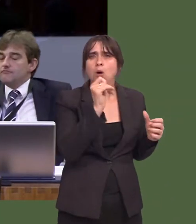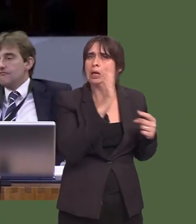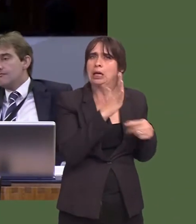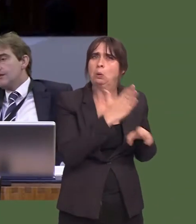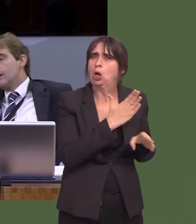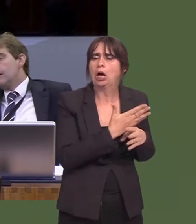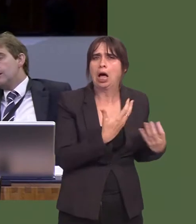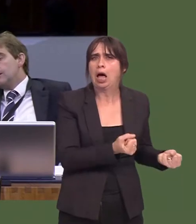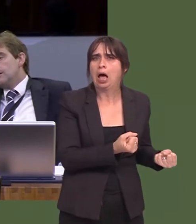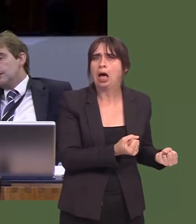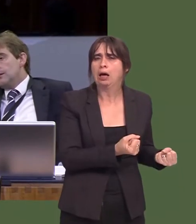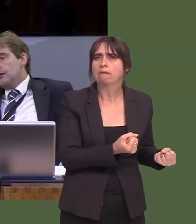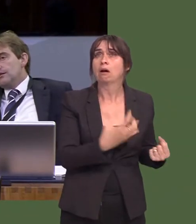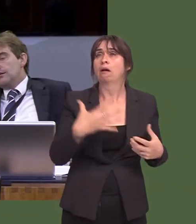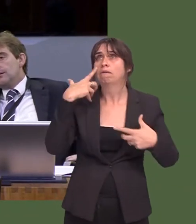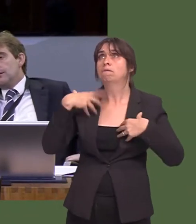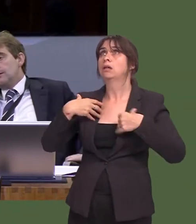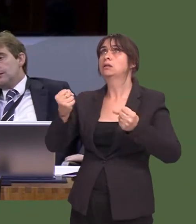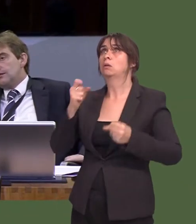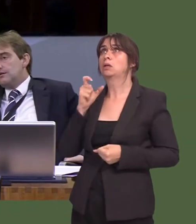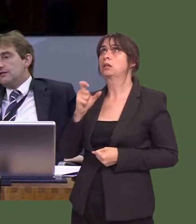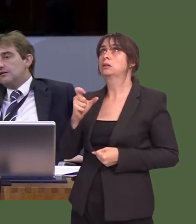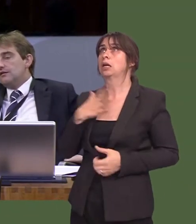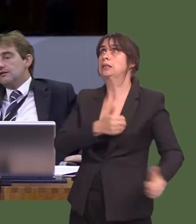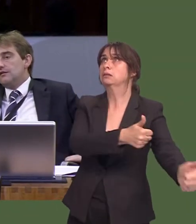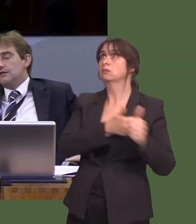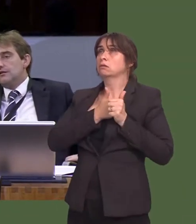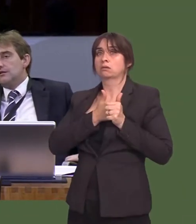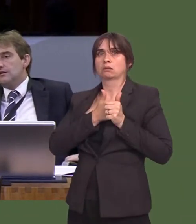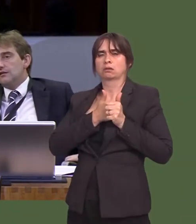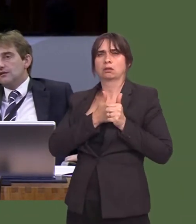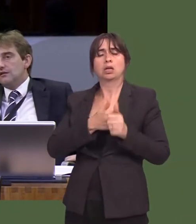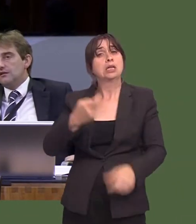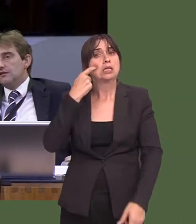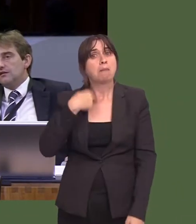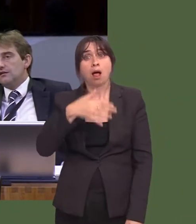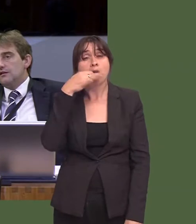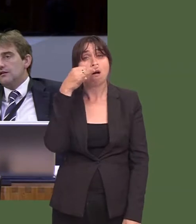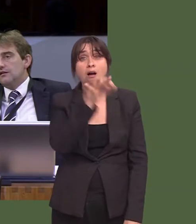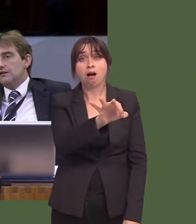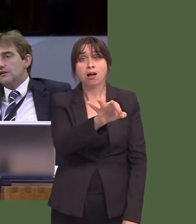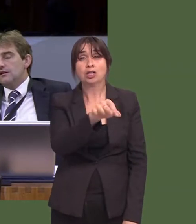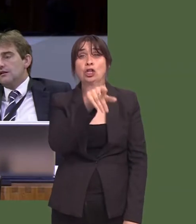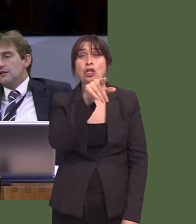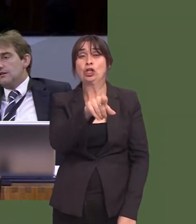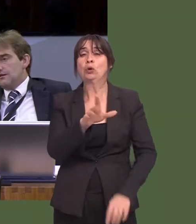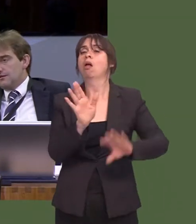when they get the diagnosis. Itís a simple question, First Minister, and instead of being flippant, can you give a